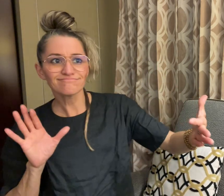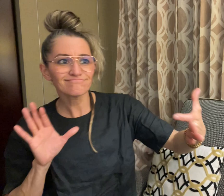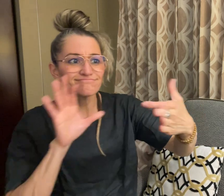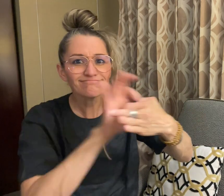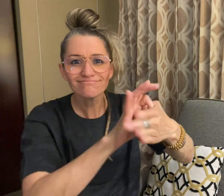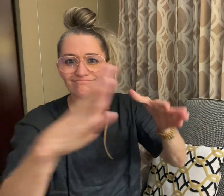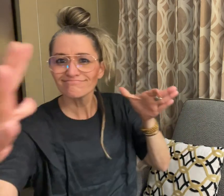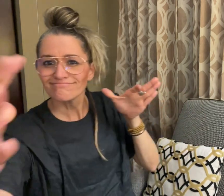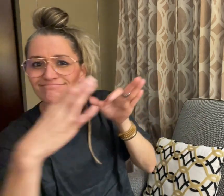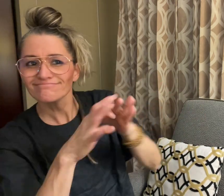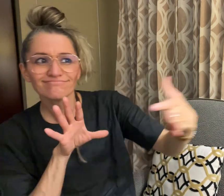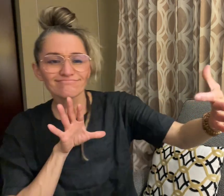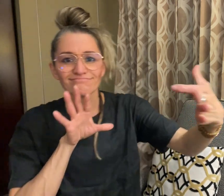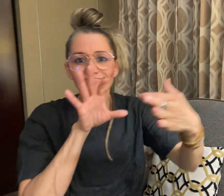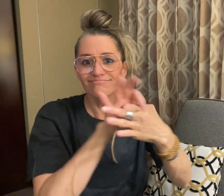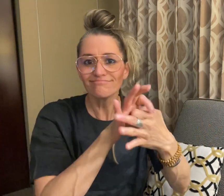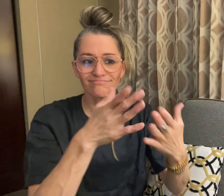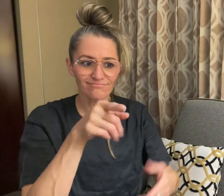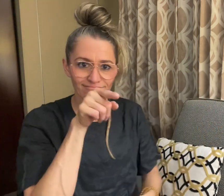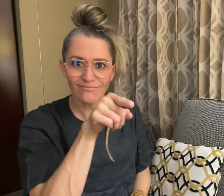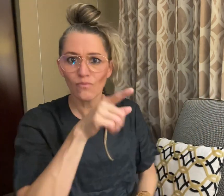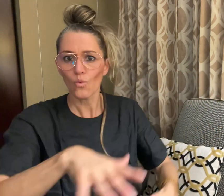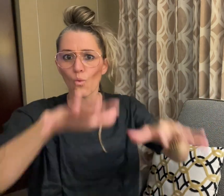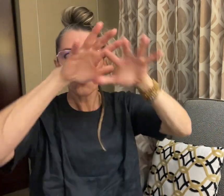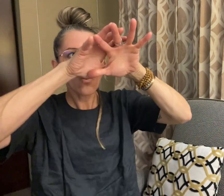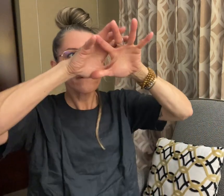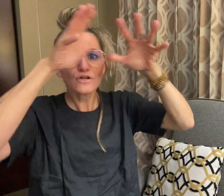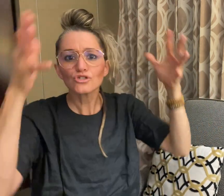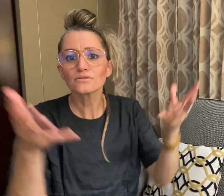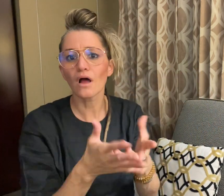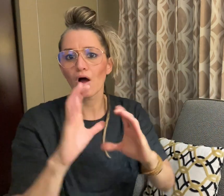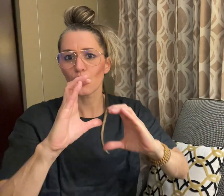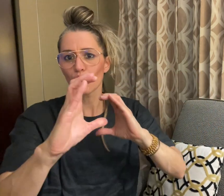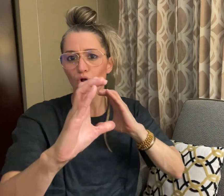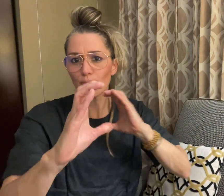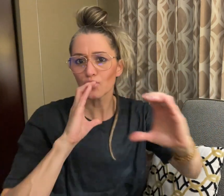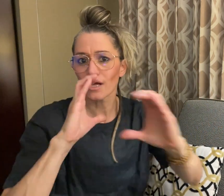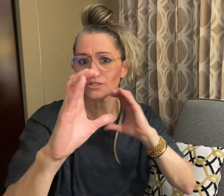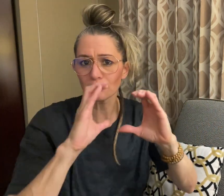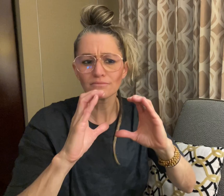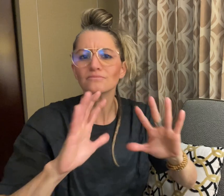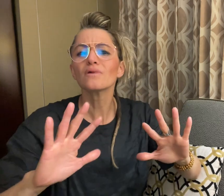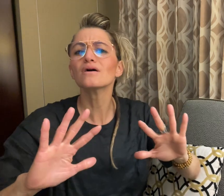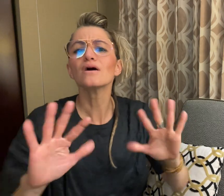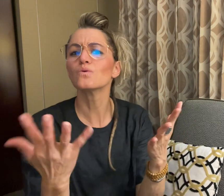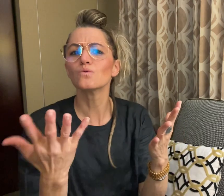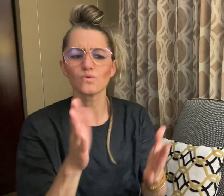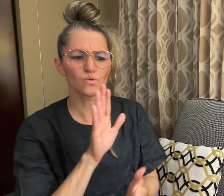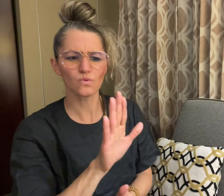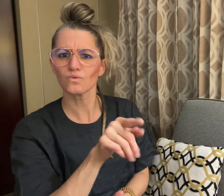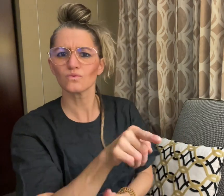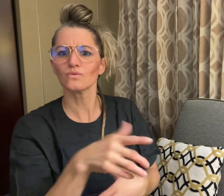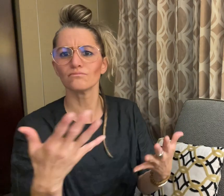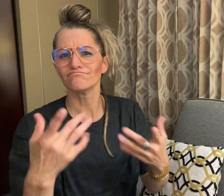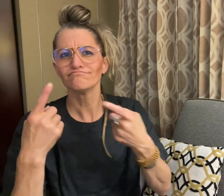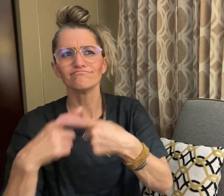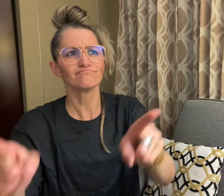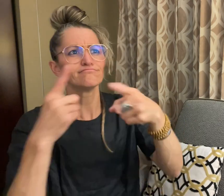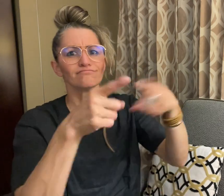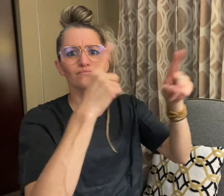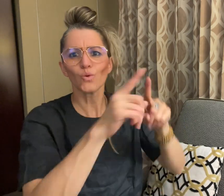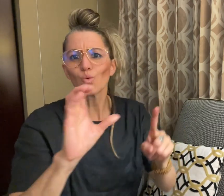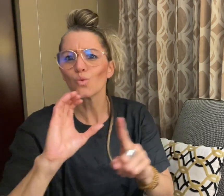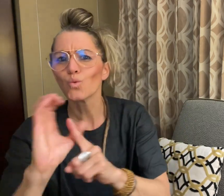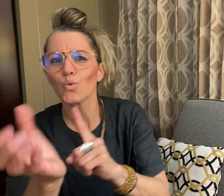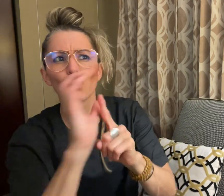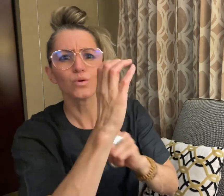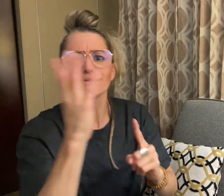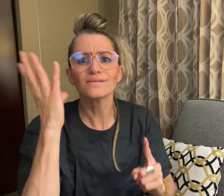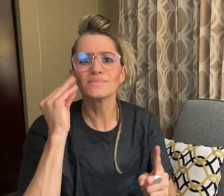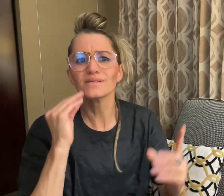through universal communications shaped by cultural experiences.